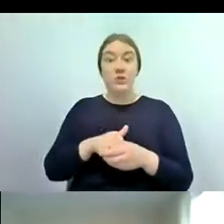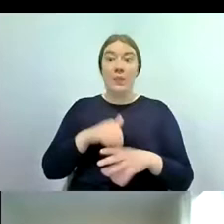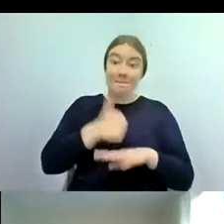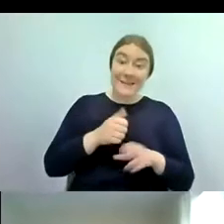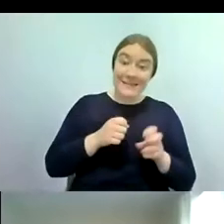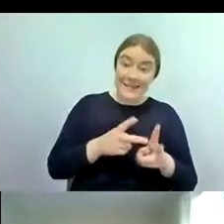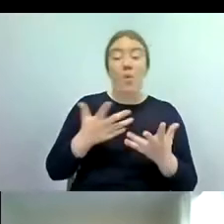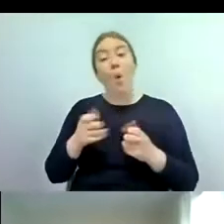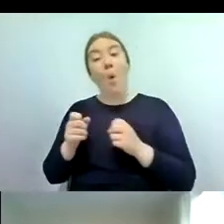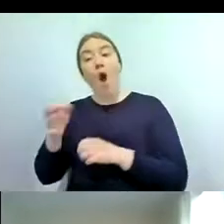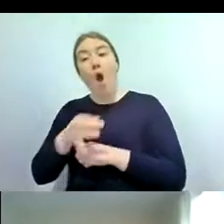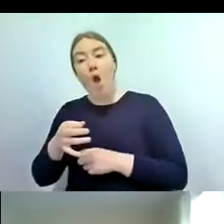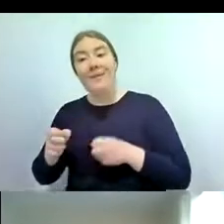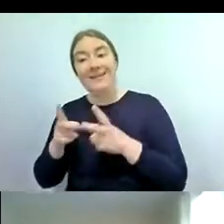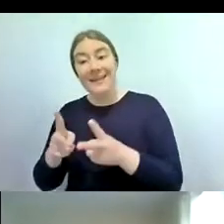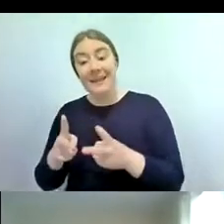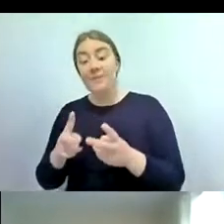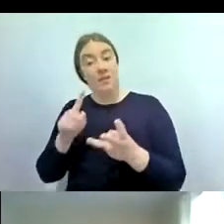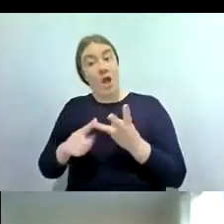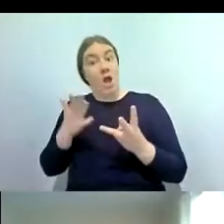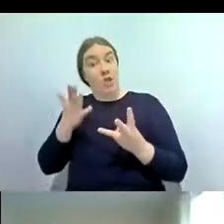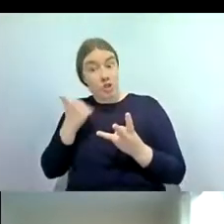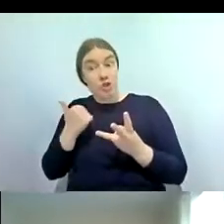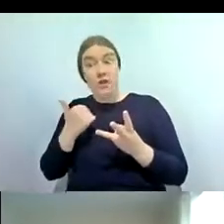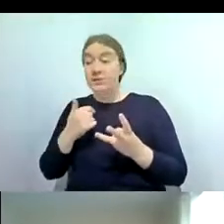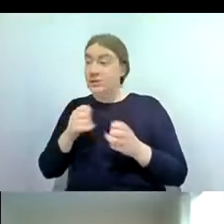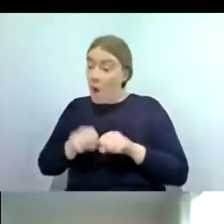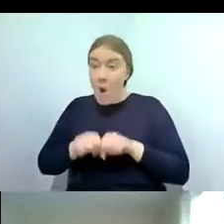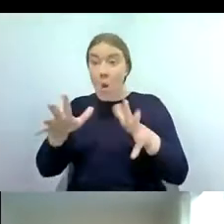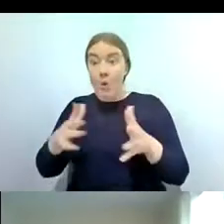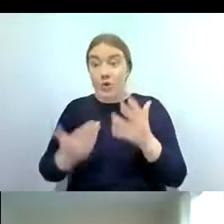have recently launched an extended riverfly scheme so this is for volunteers that have